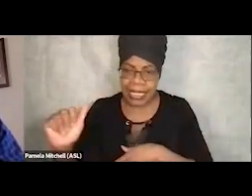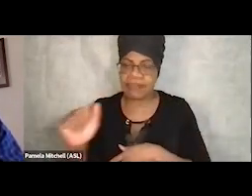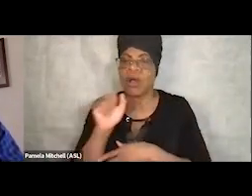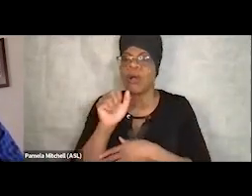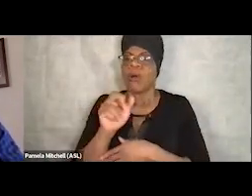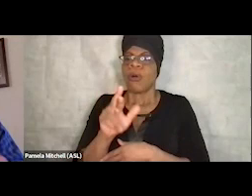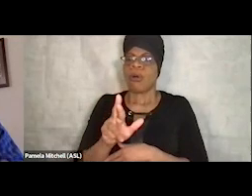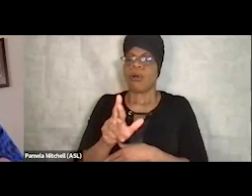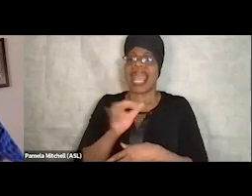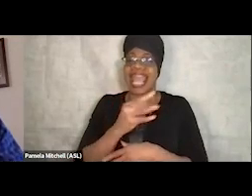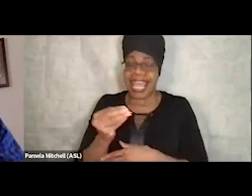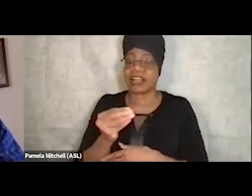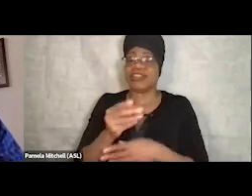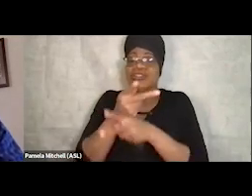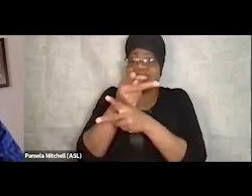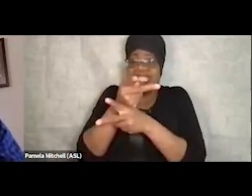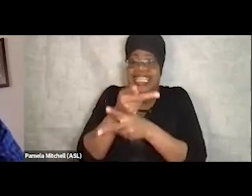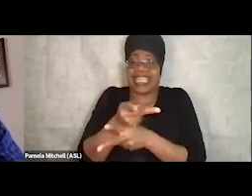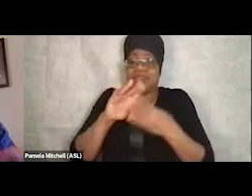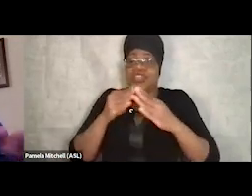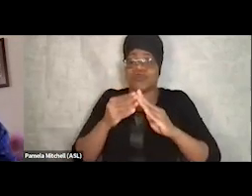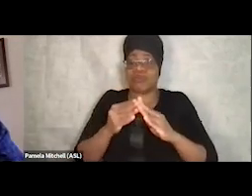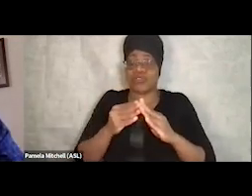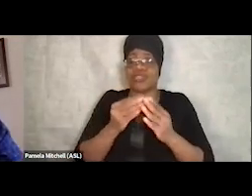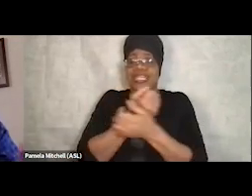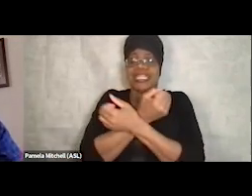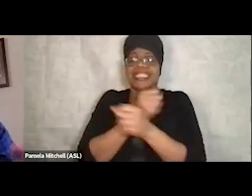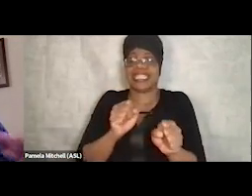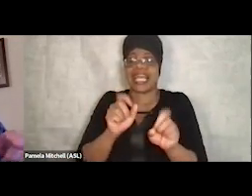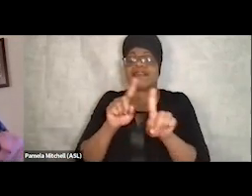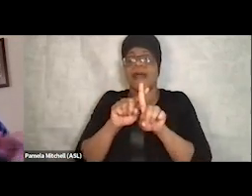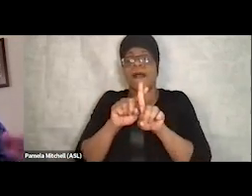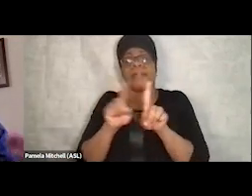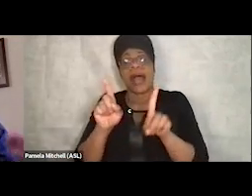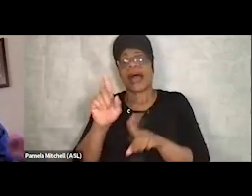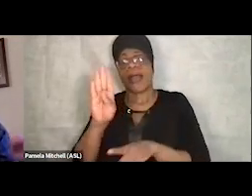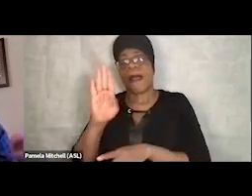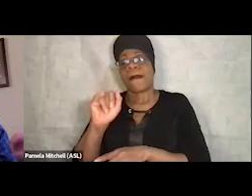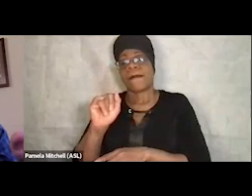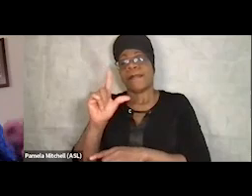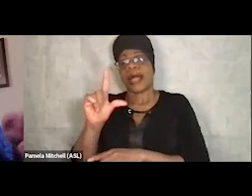he never said those directly, but he kept alluding to those in different ways.